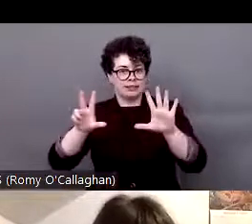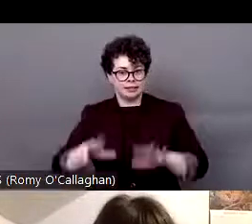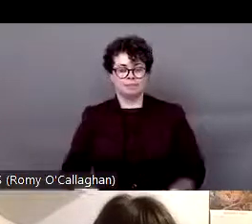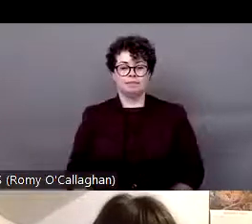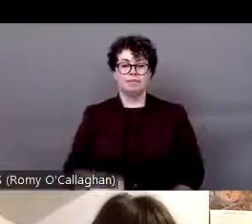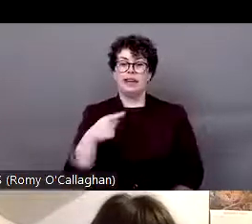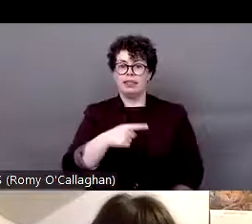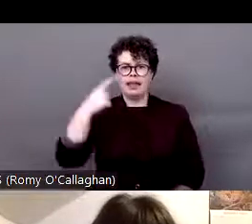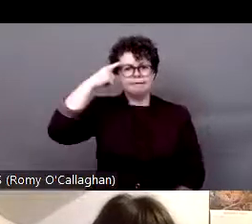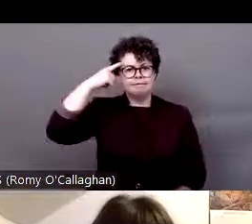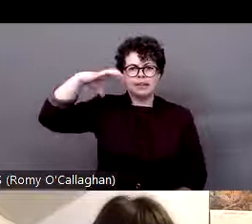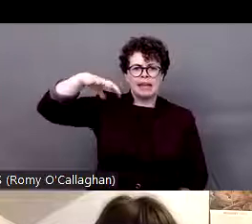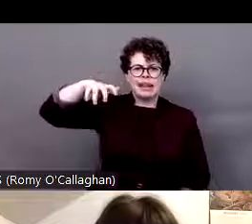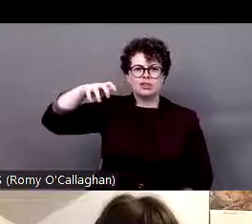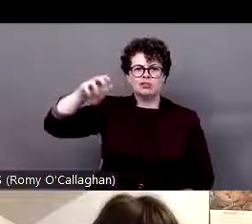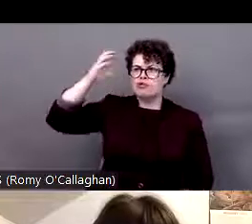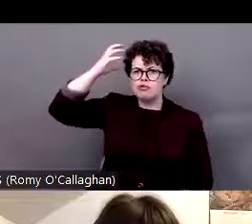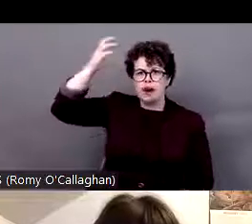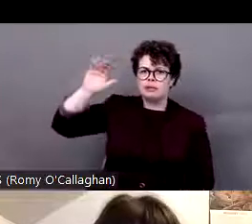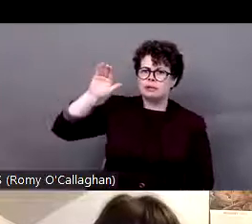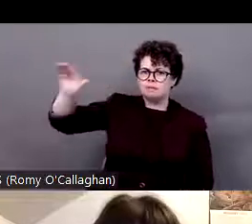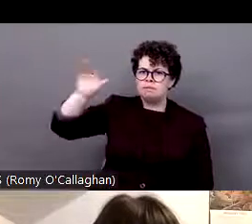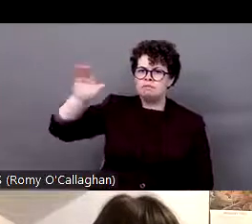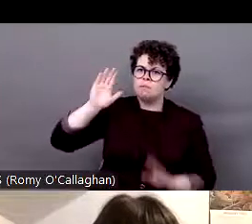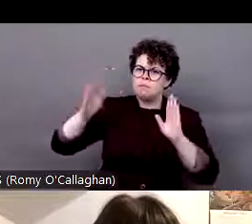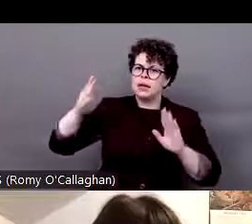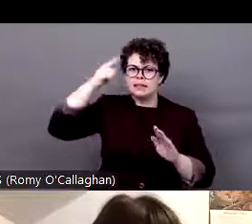of Roma with disabilities to be addressed in initiatives such as